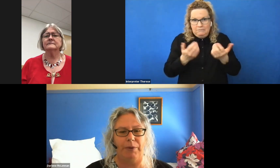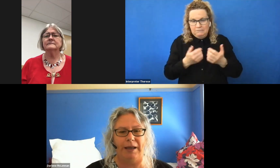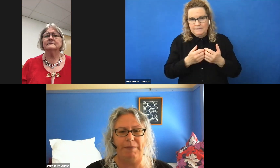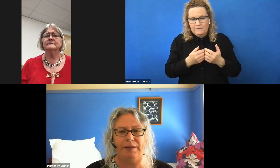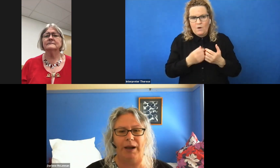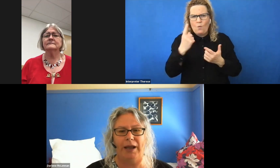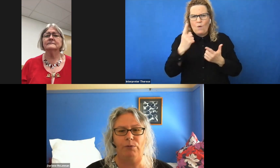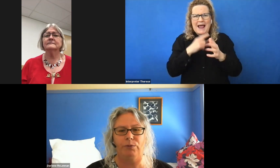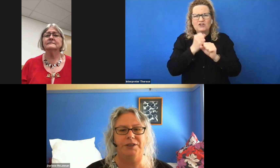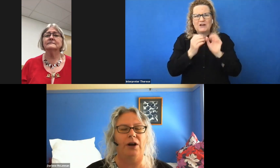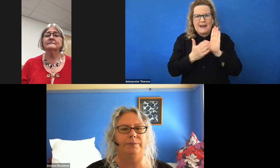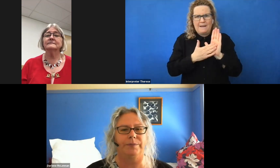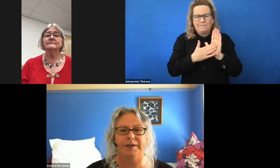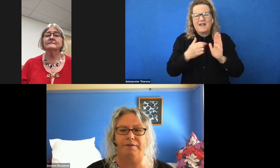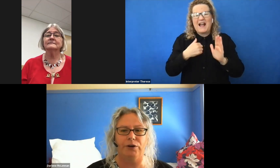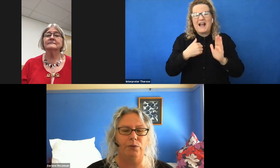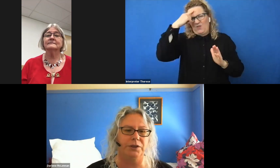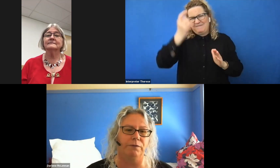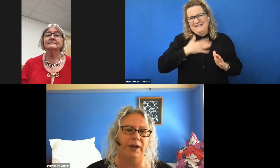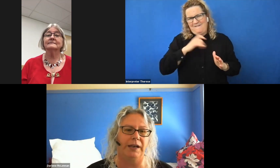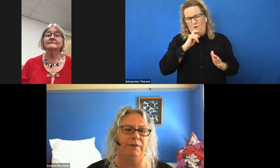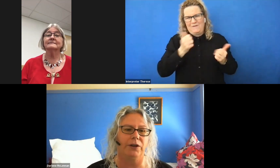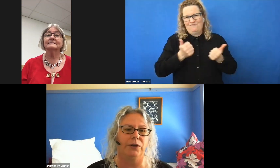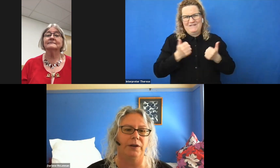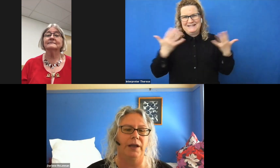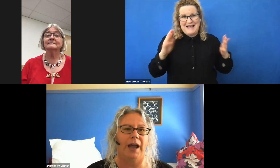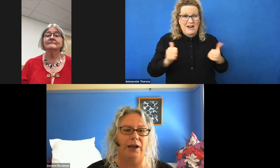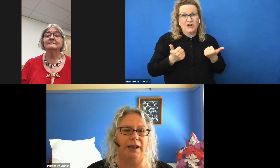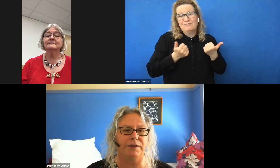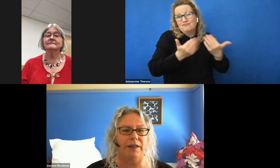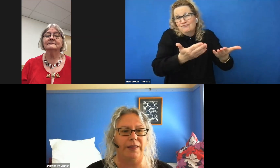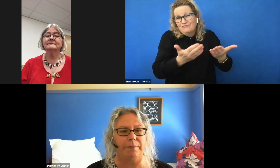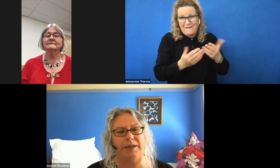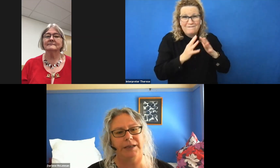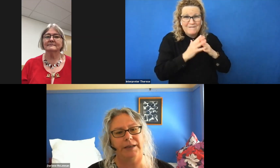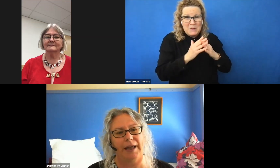I had made the plan I would resign, as I felt I wasn't offering any value and I left that meeting